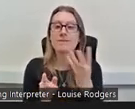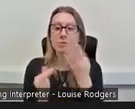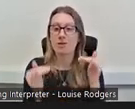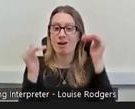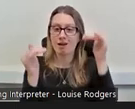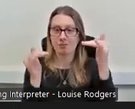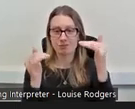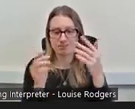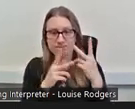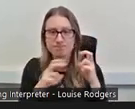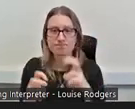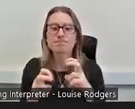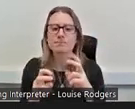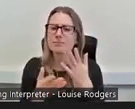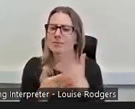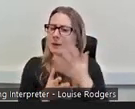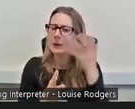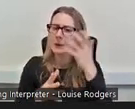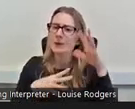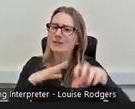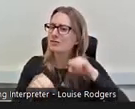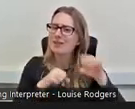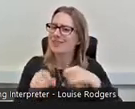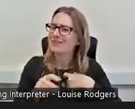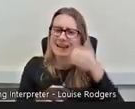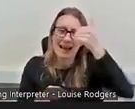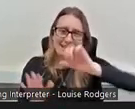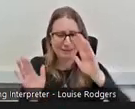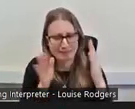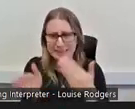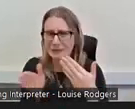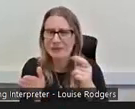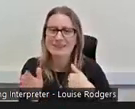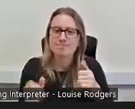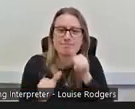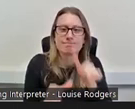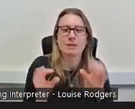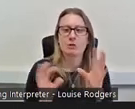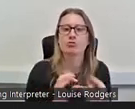really struggled with it, I'm not academic at all, I'm more creative and more practical learner,